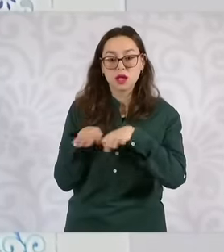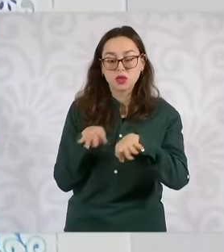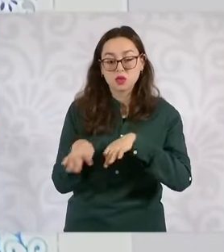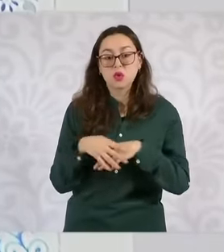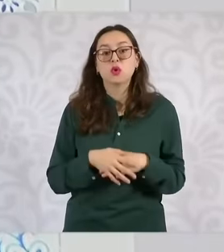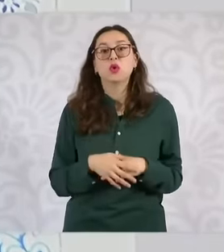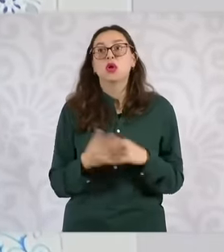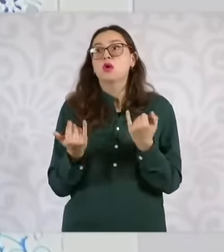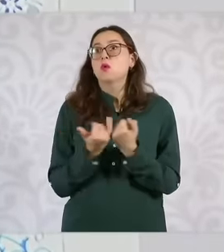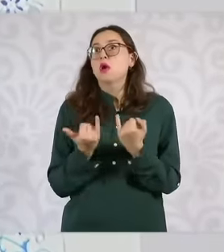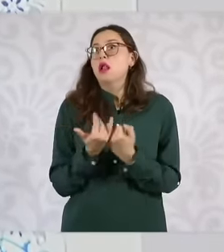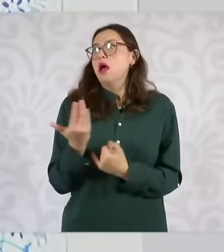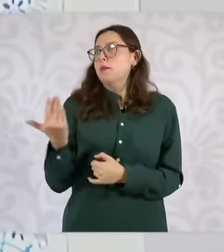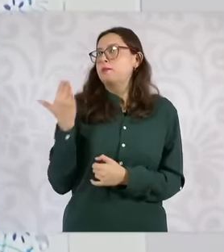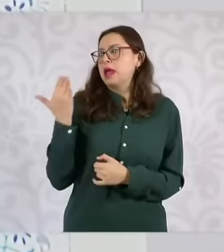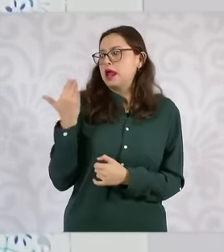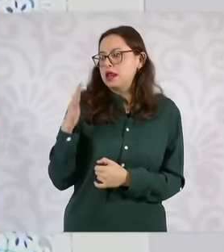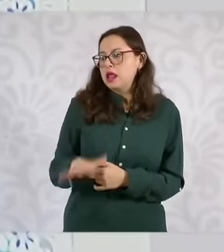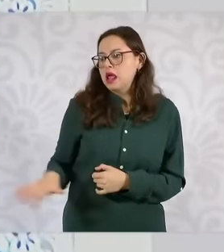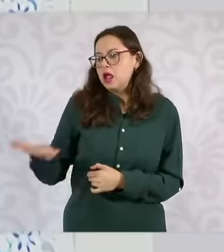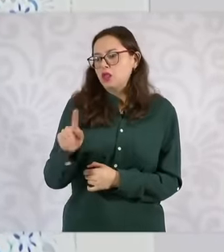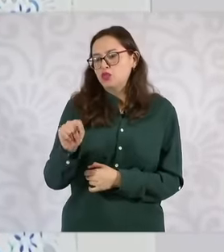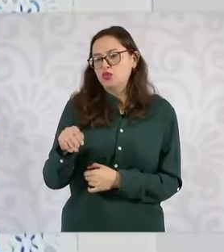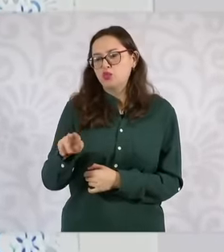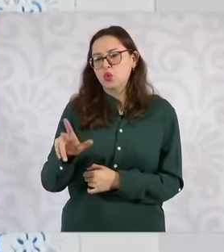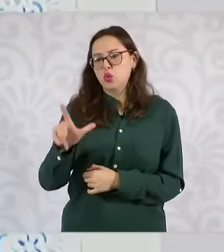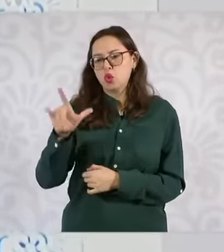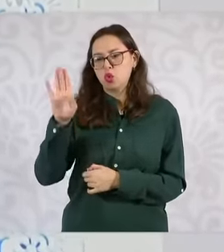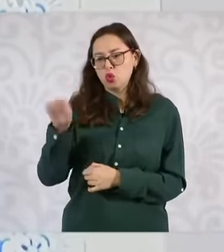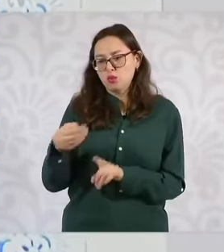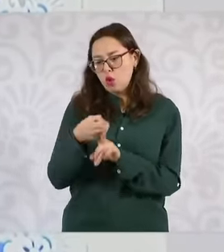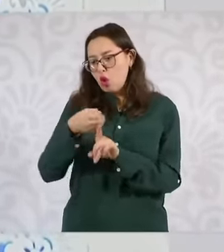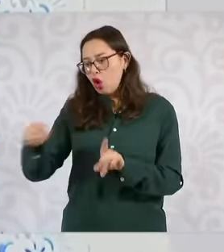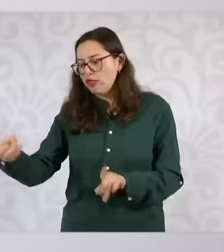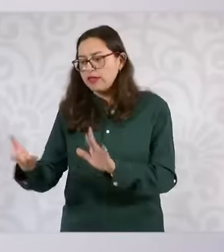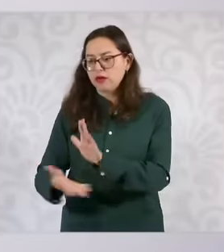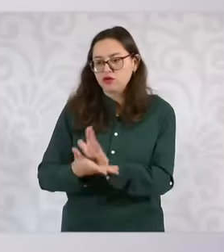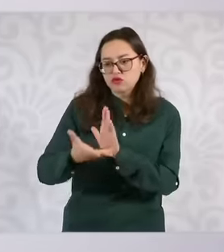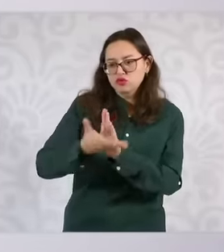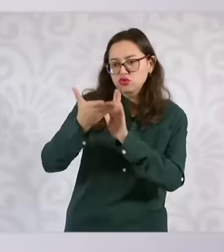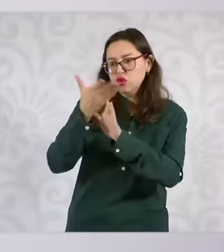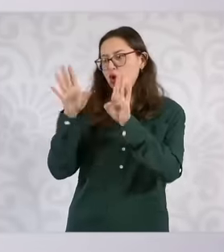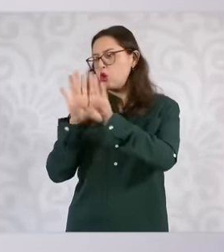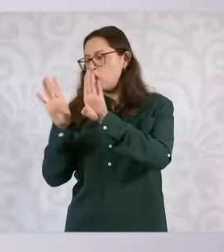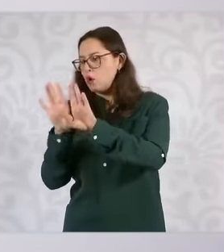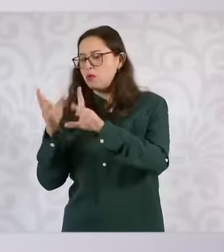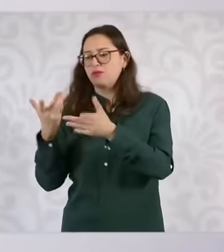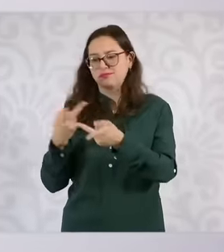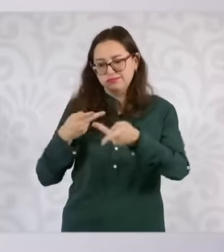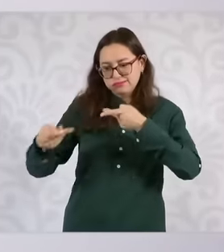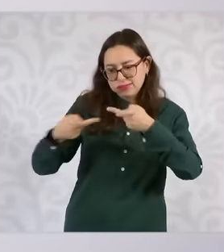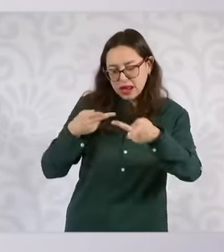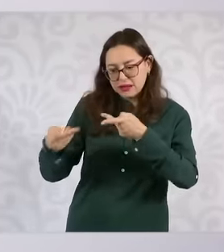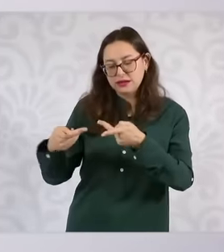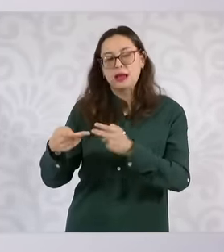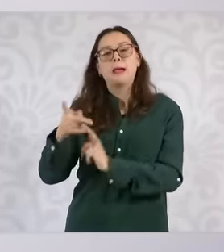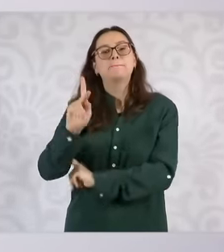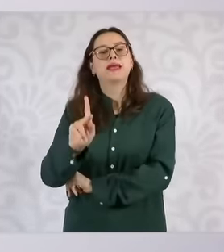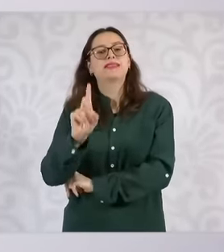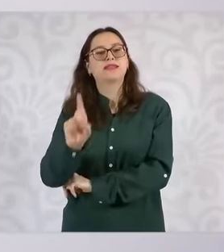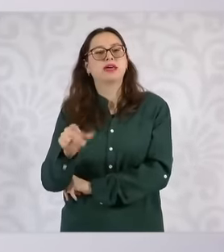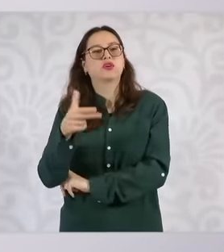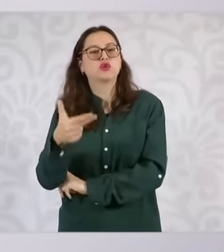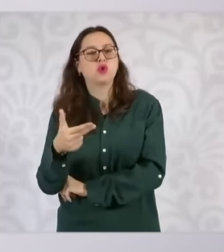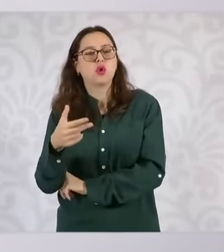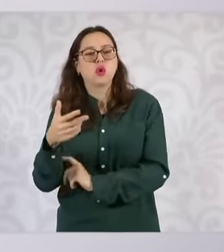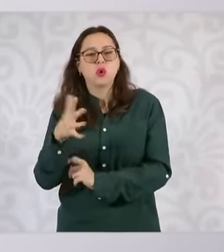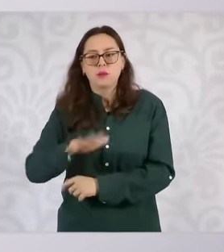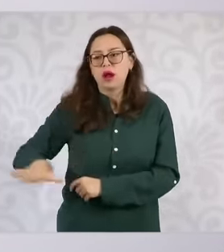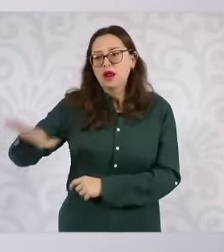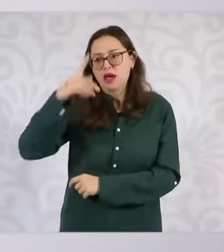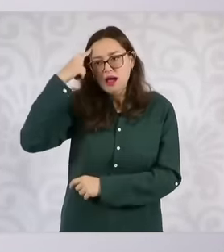territorial planning plan for Tulum was also made. The urban development plan for Tulum was very important so that